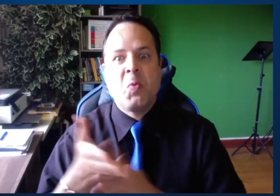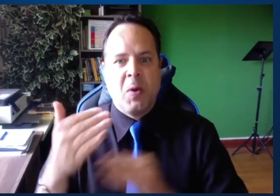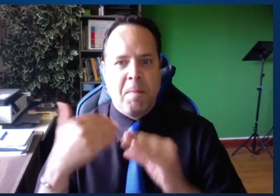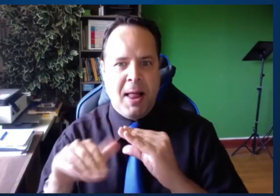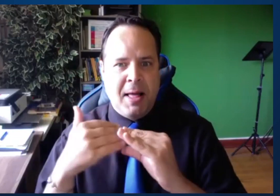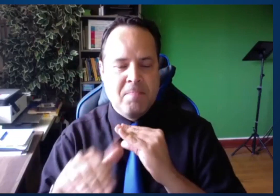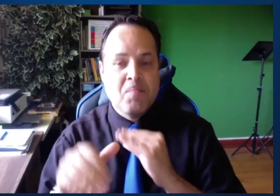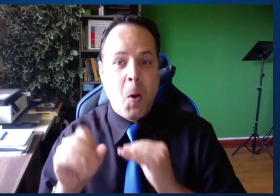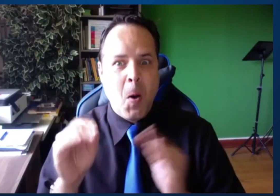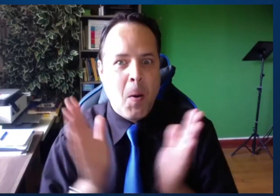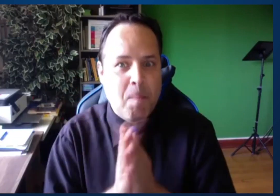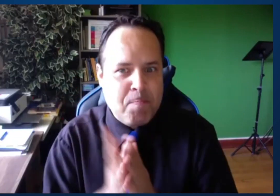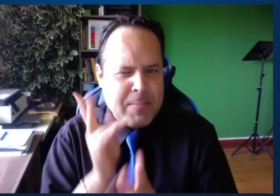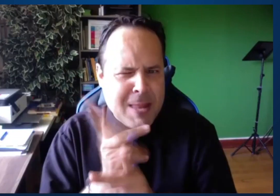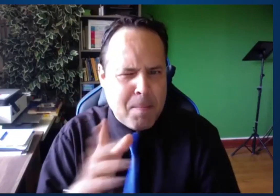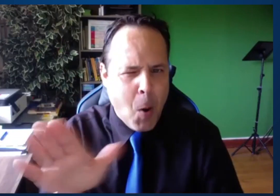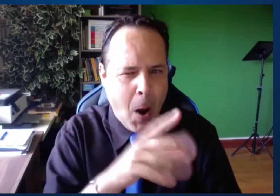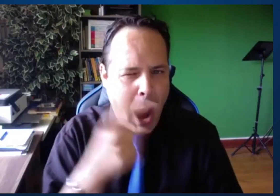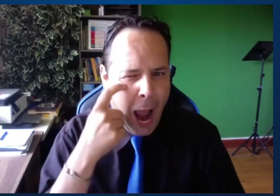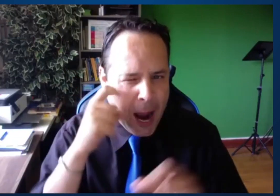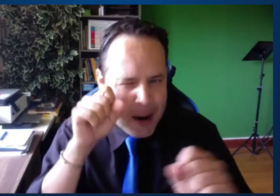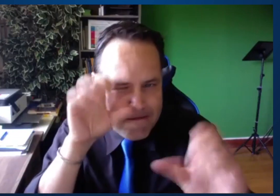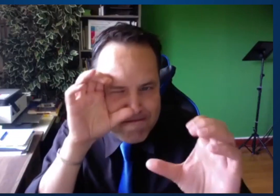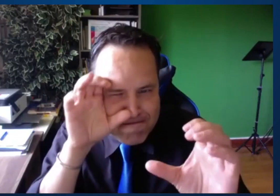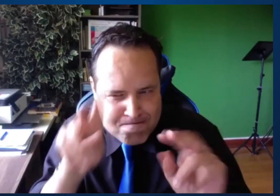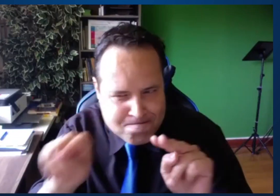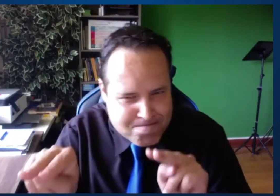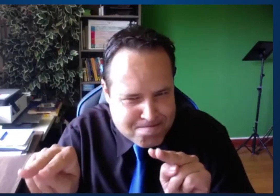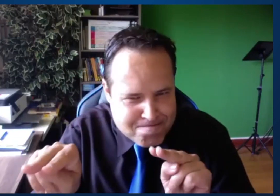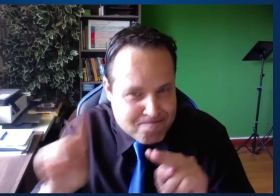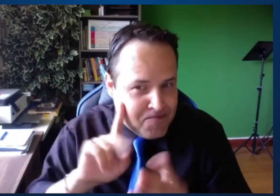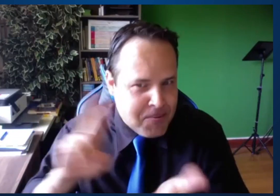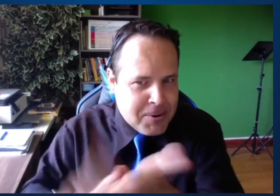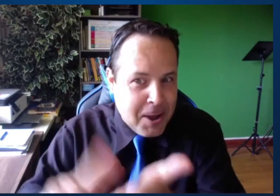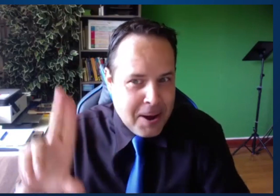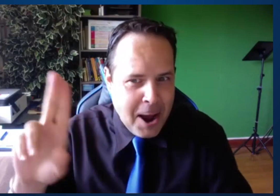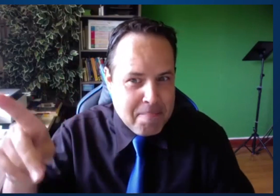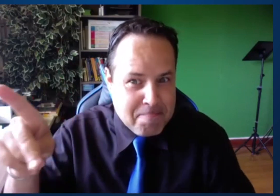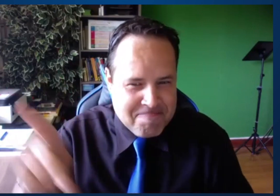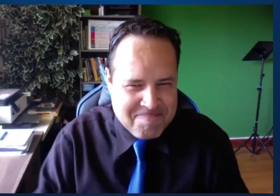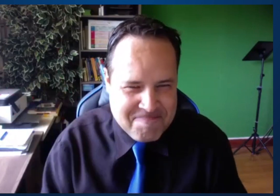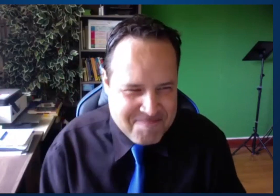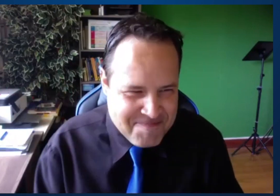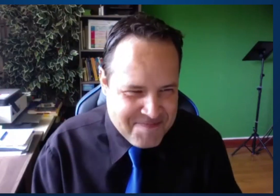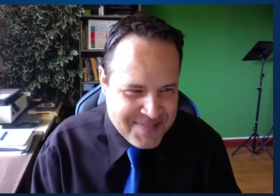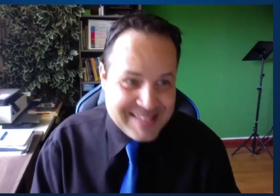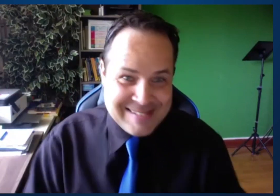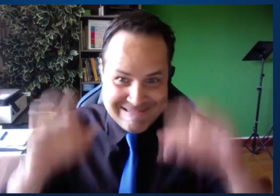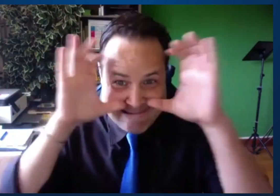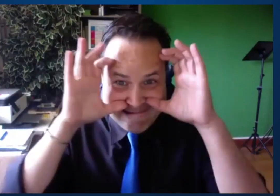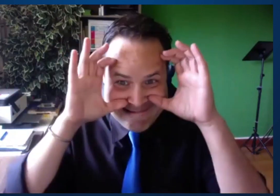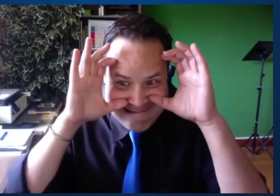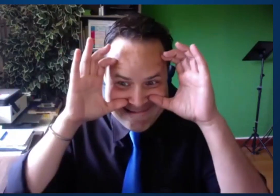to review it, that link to this video will be sent out in the future. DLI will send that out.